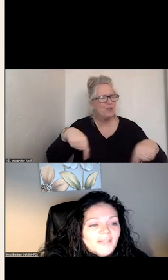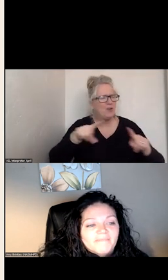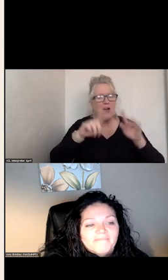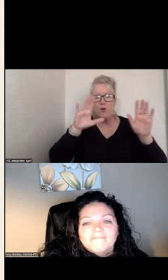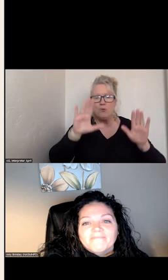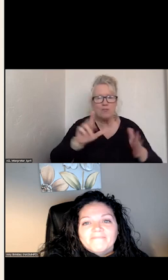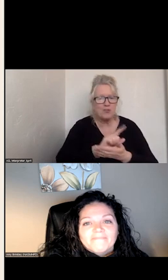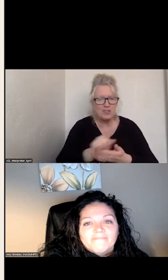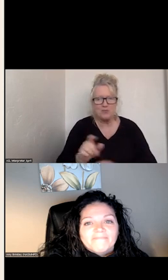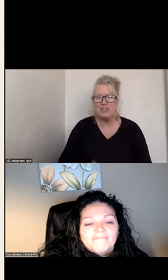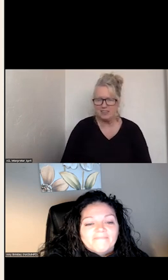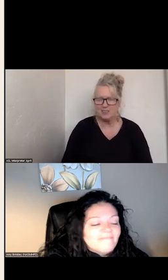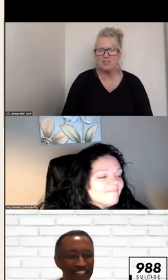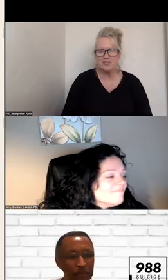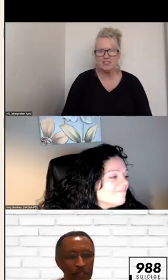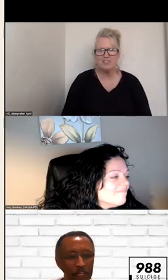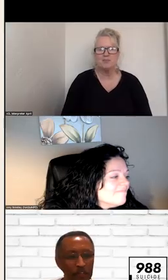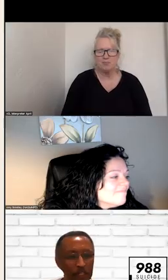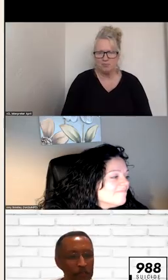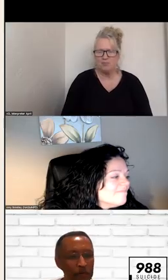WEEK. >>: THANK YOU, AMY,